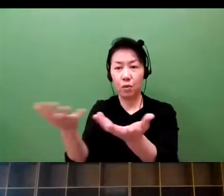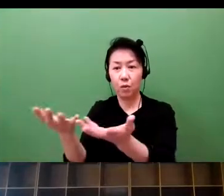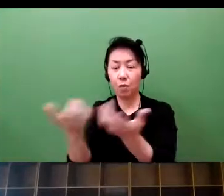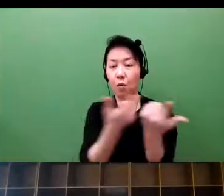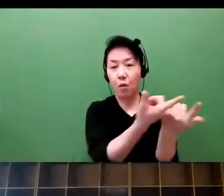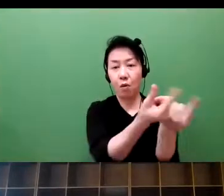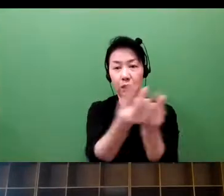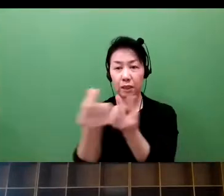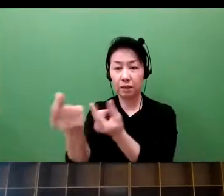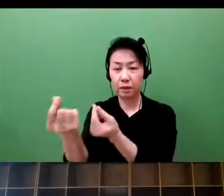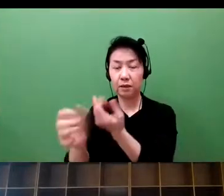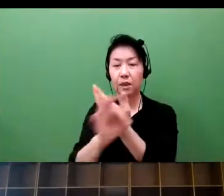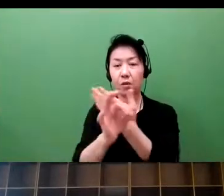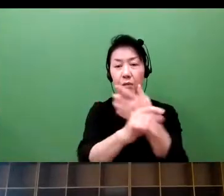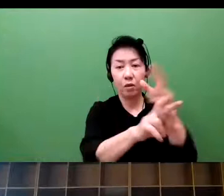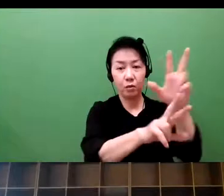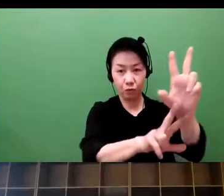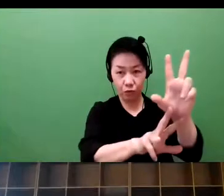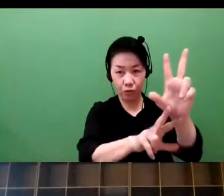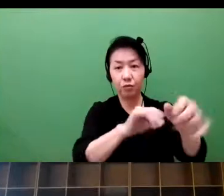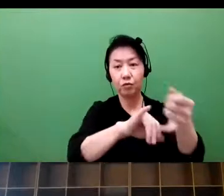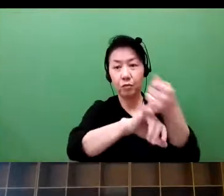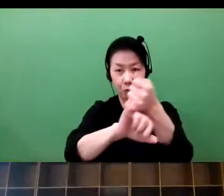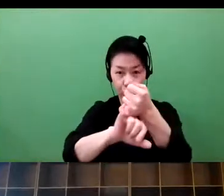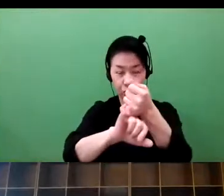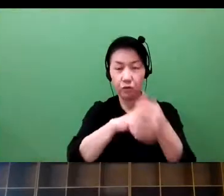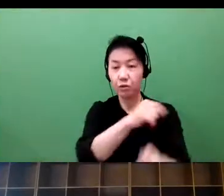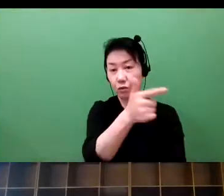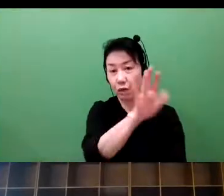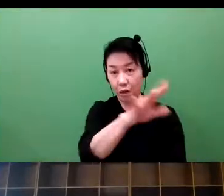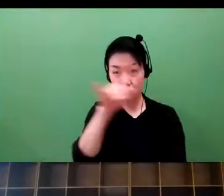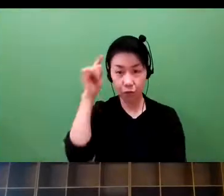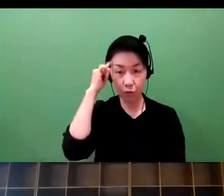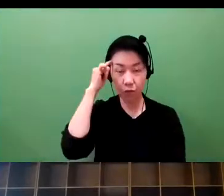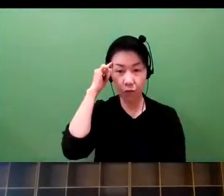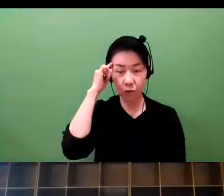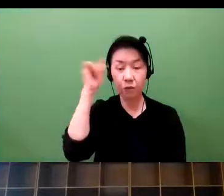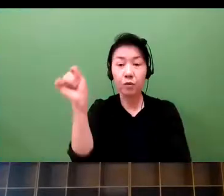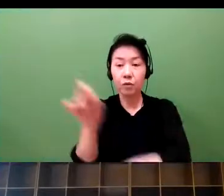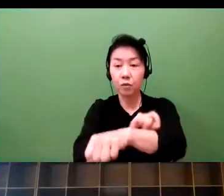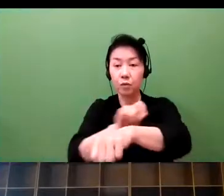This applies to all of the businesses. A company has to comply with rules.